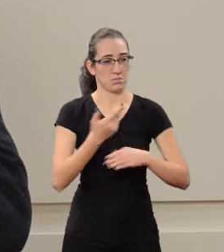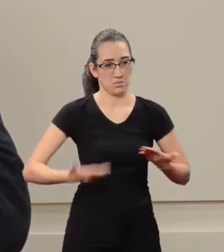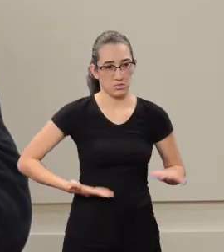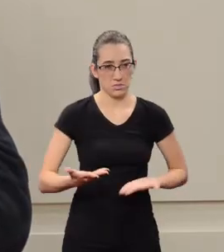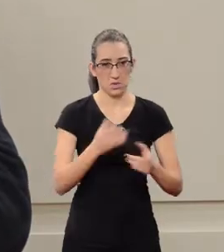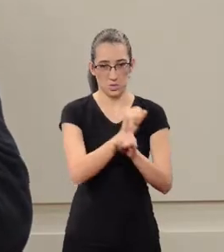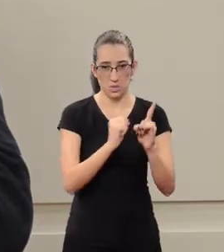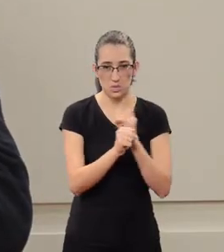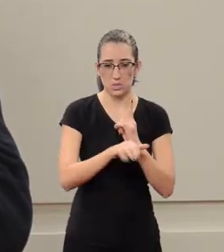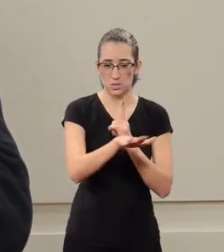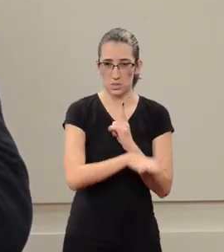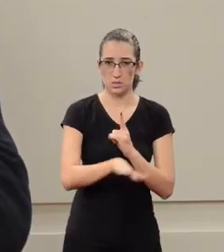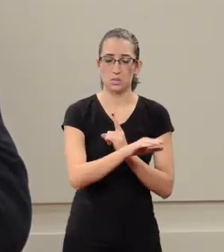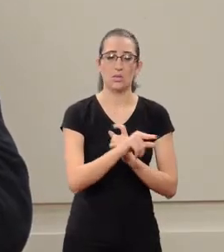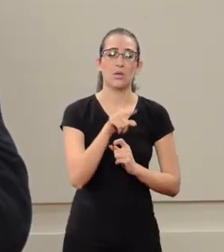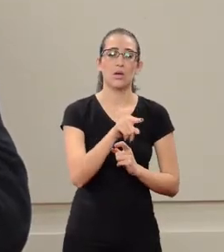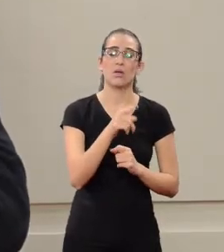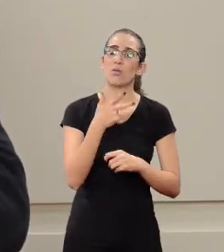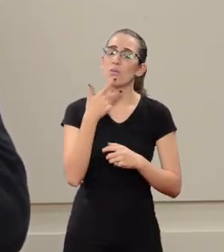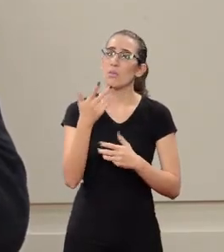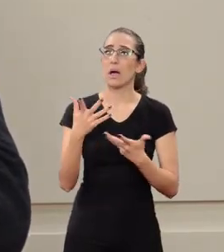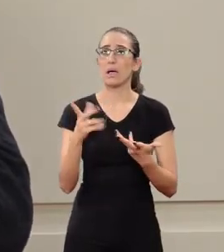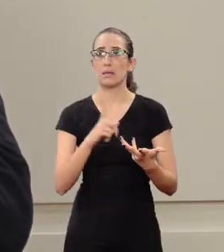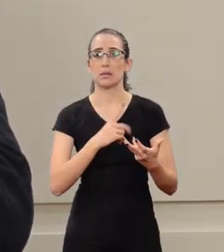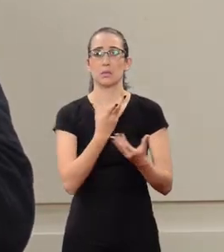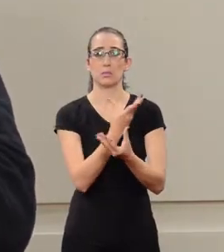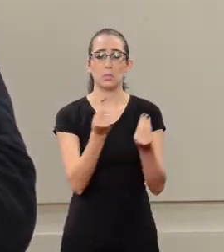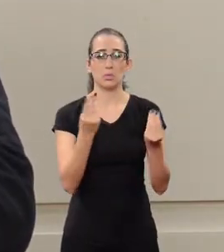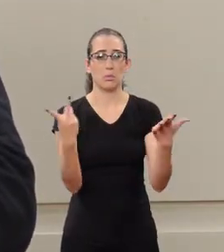she had several cases of violence against the elderly.